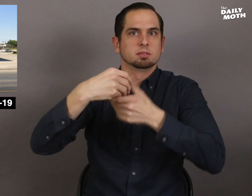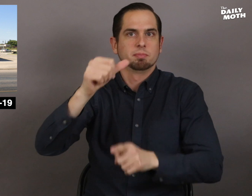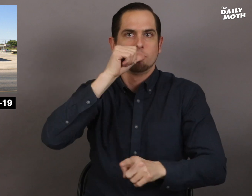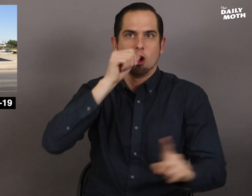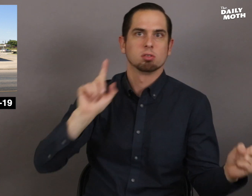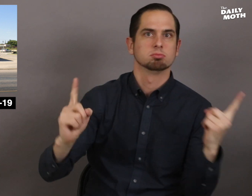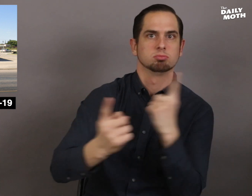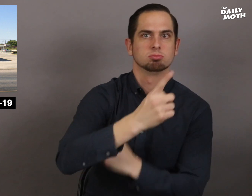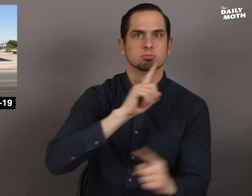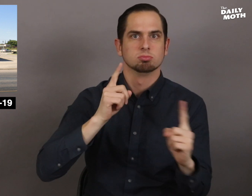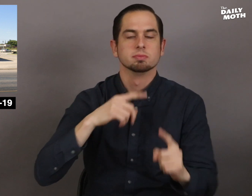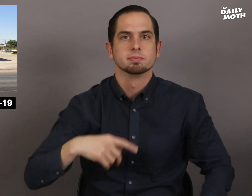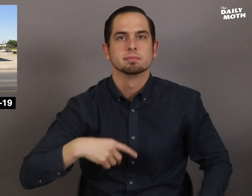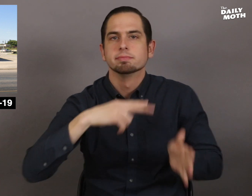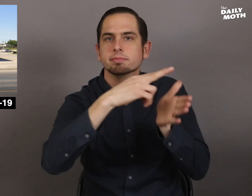outside of the bar.